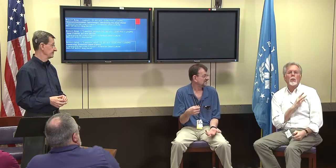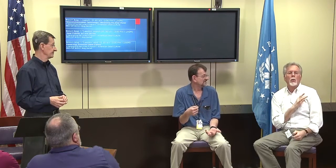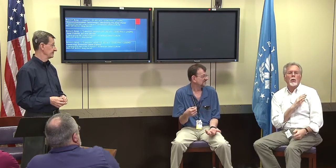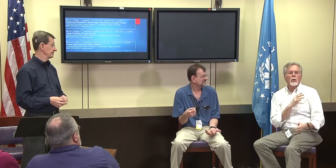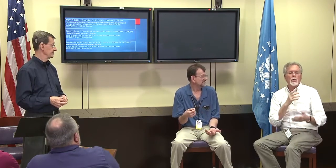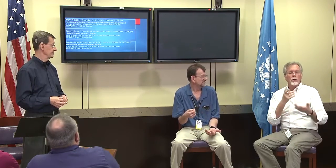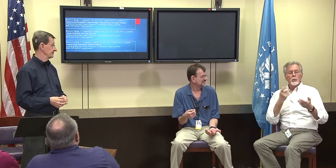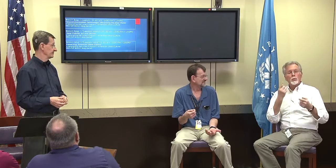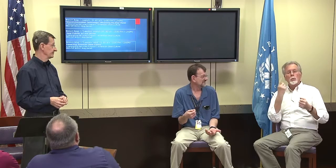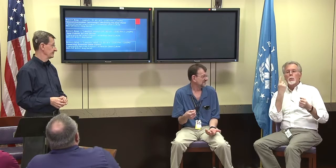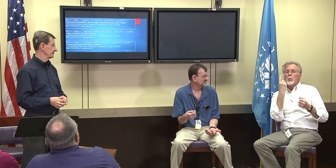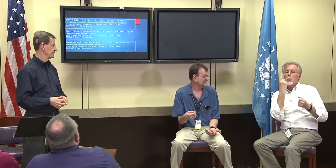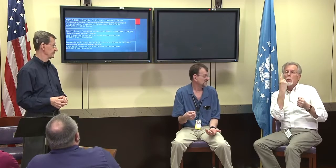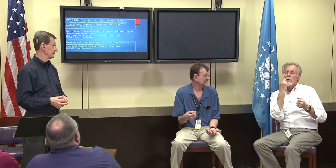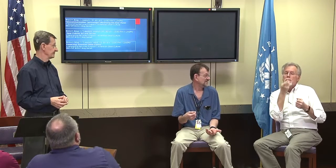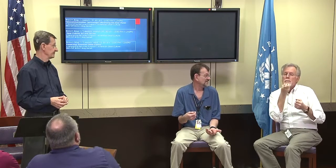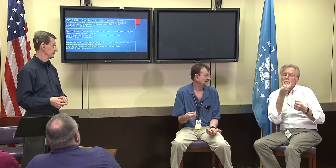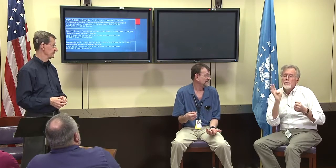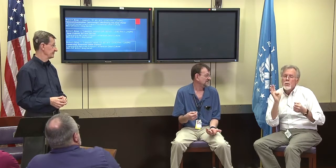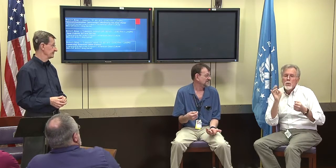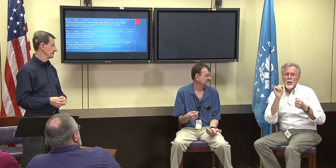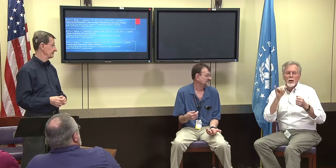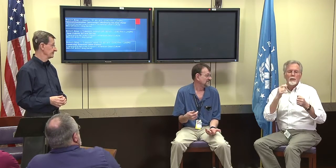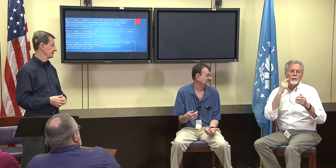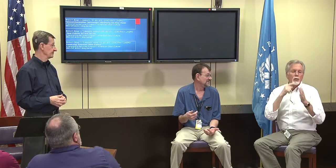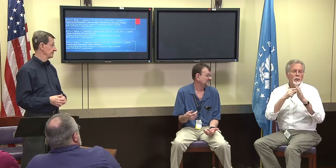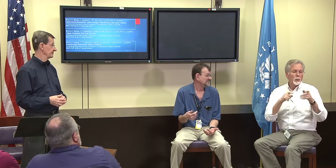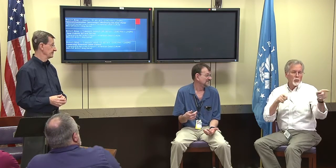I'm sure something new will pop up then will impress the heck out of us